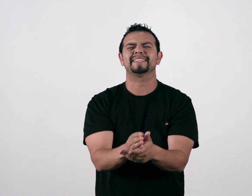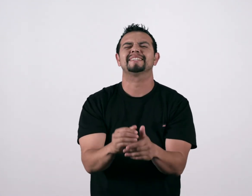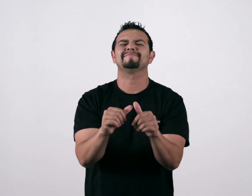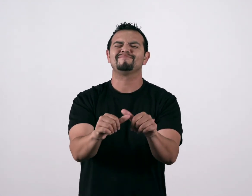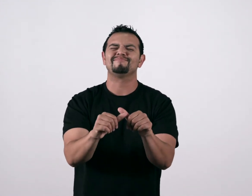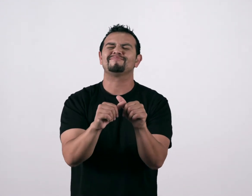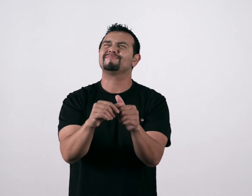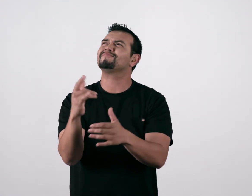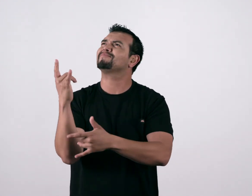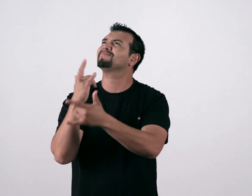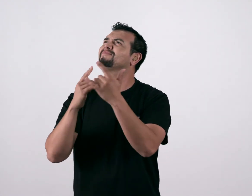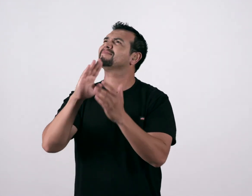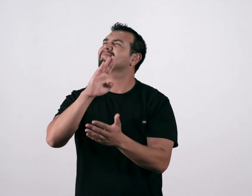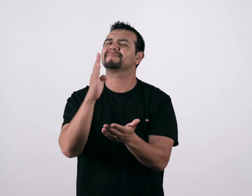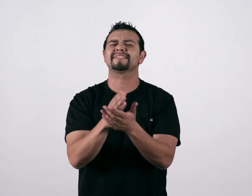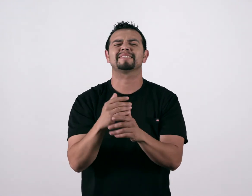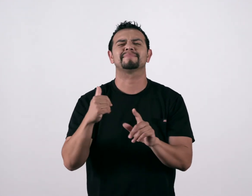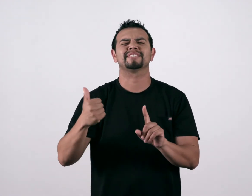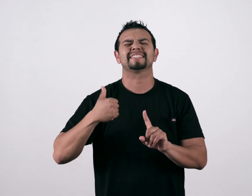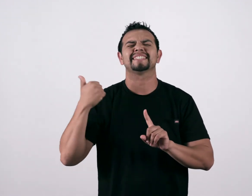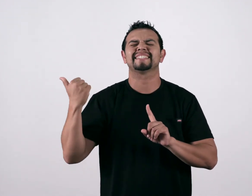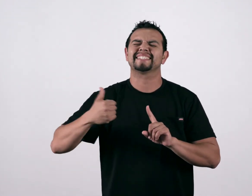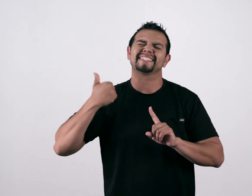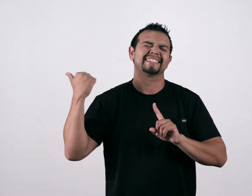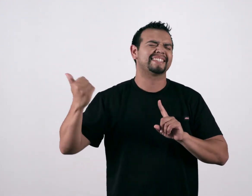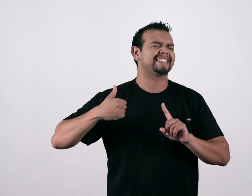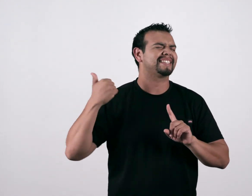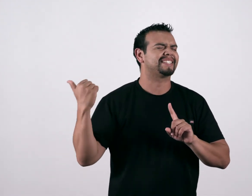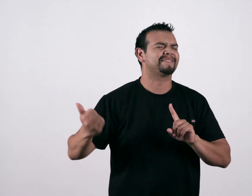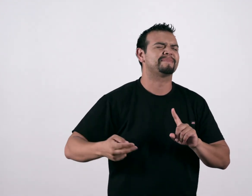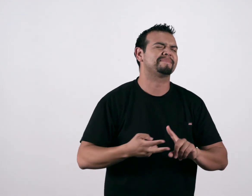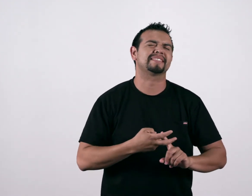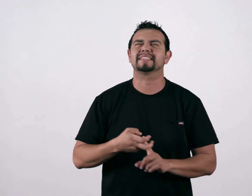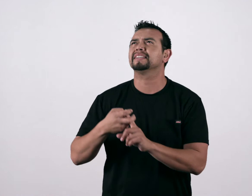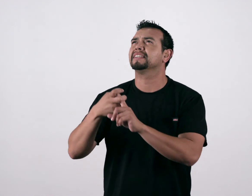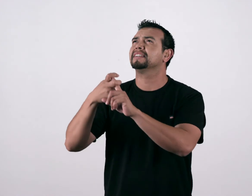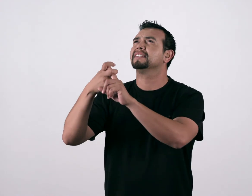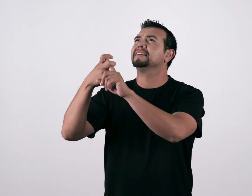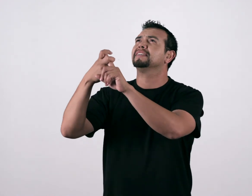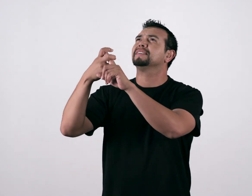Your love will never stop chasing after me